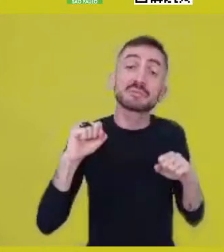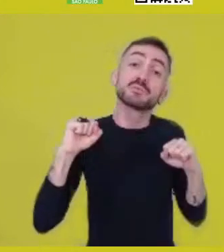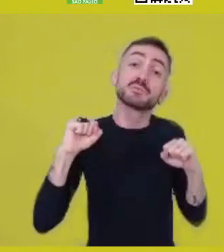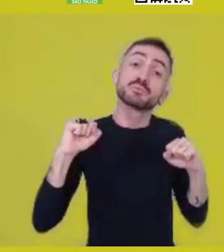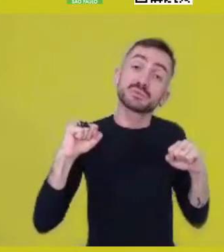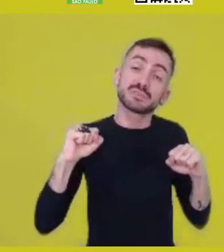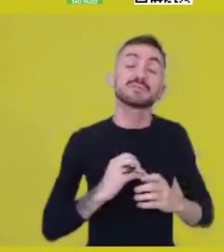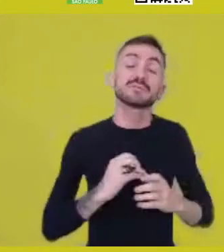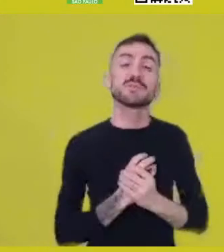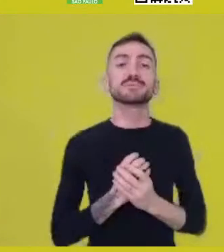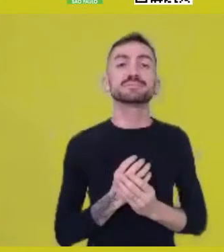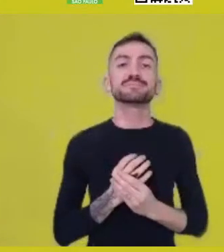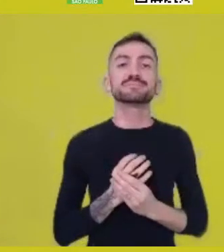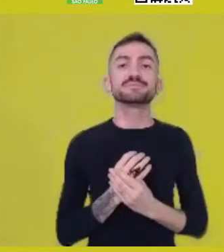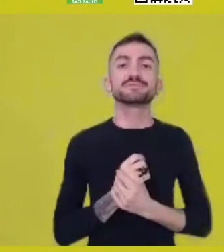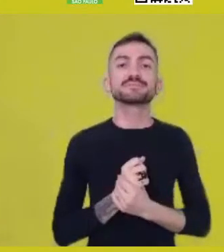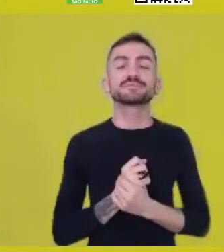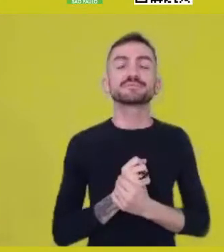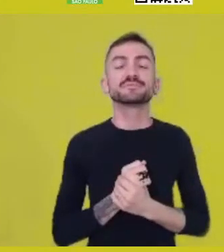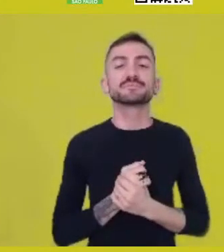In that sense,